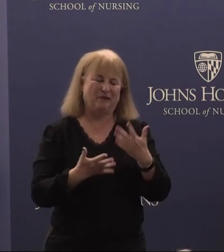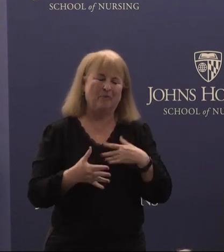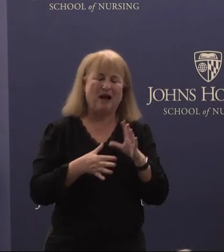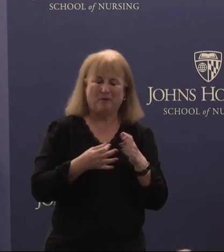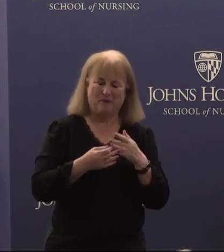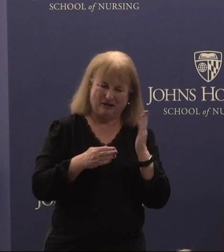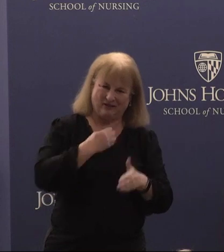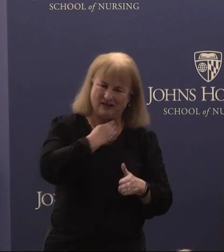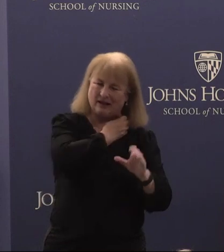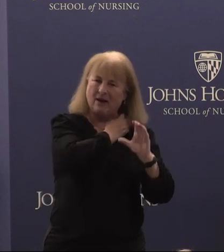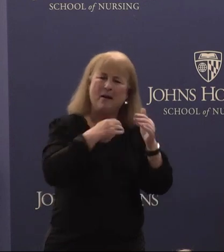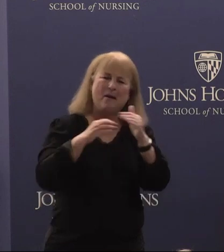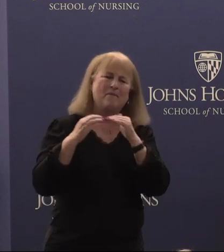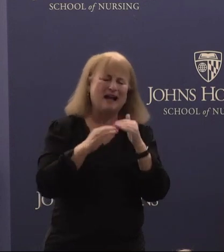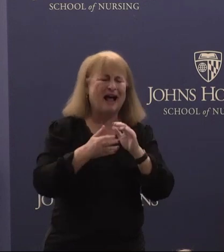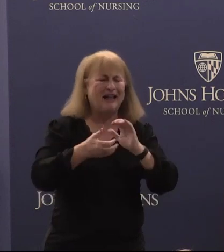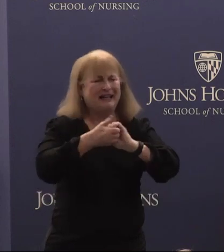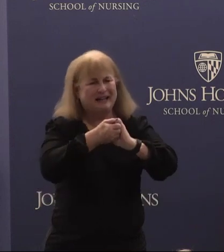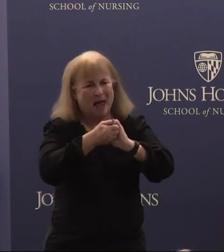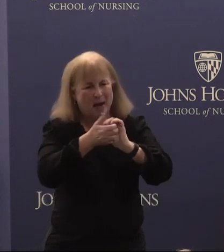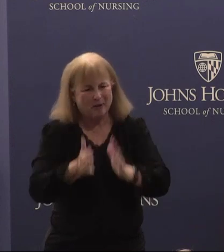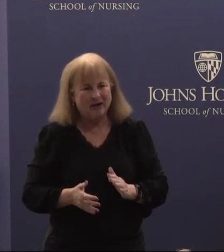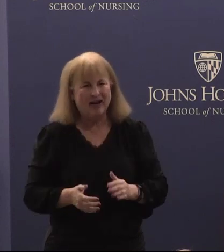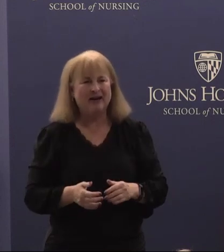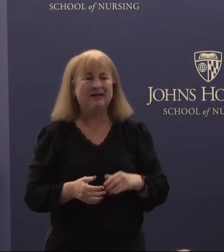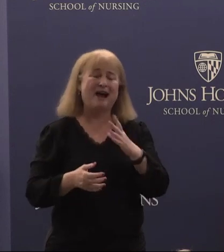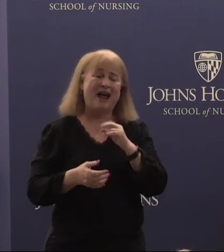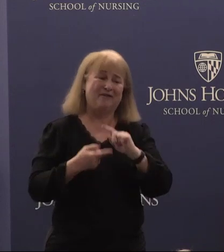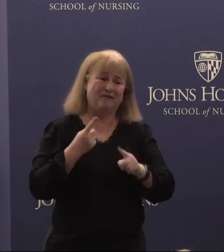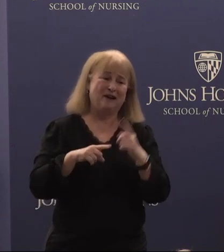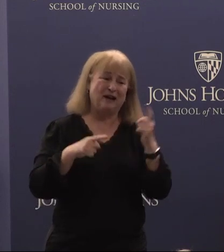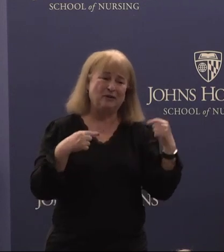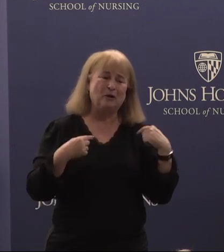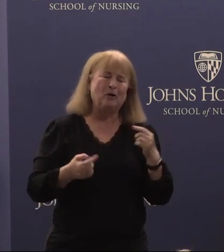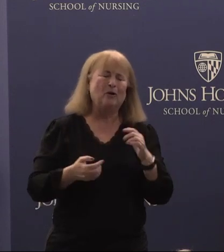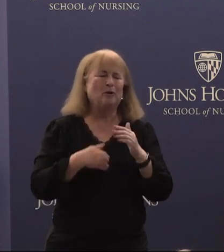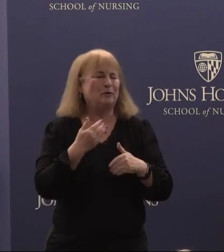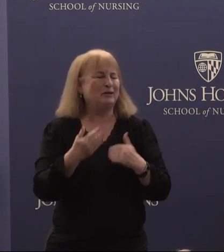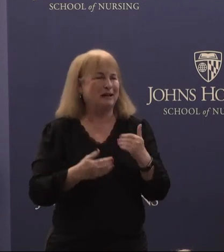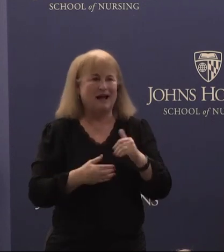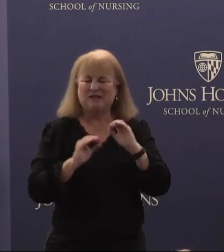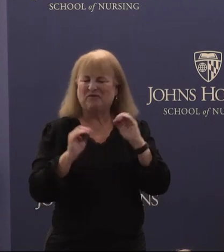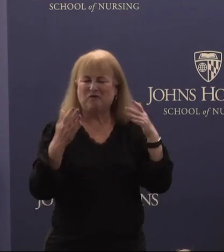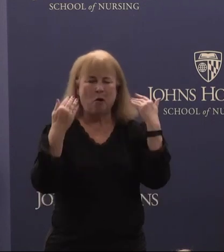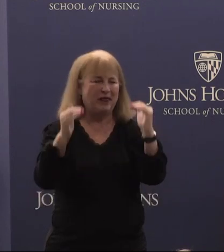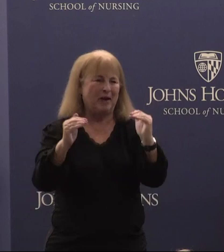my colleague and collaborator and friend whose kindness knows no bounds. You've taught me so